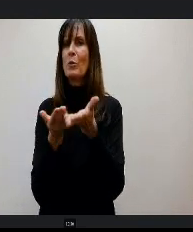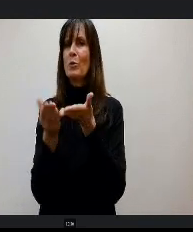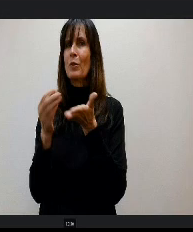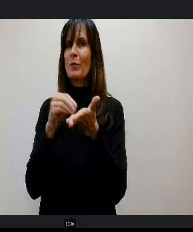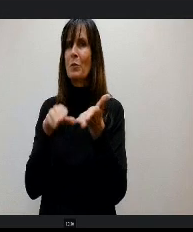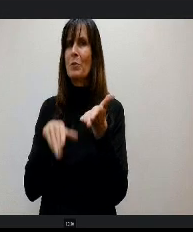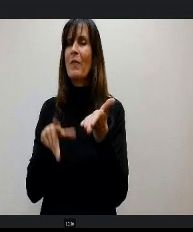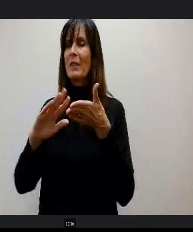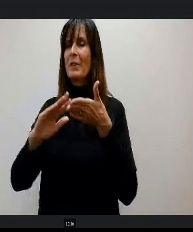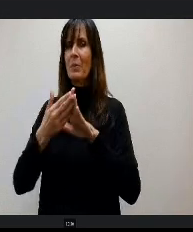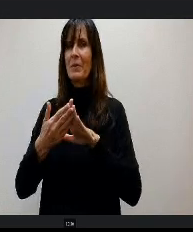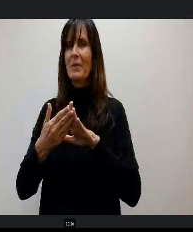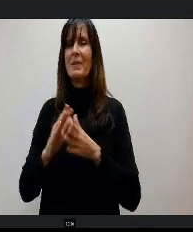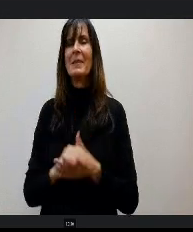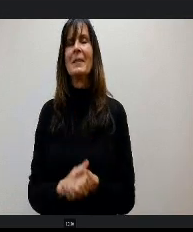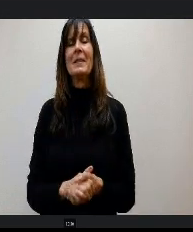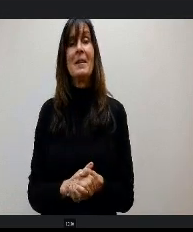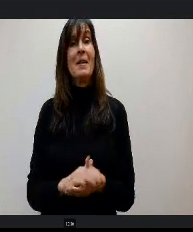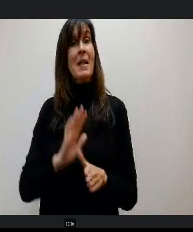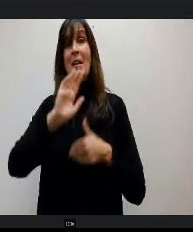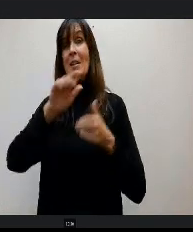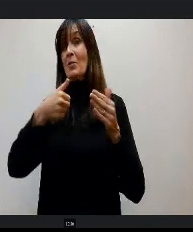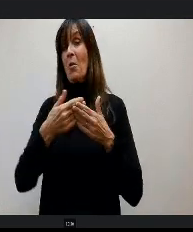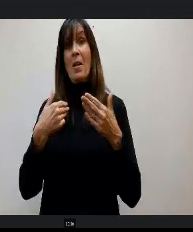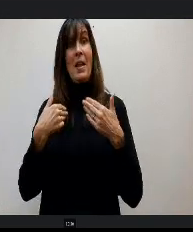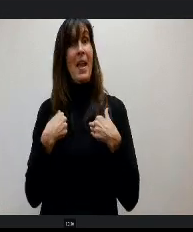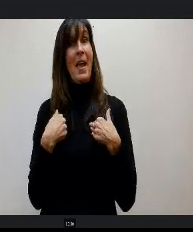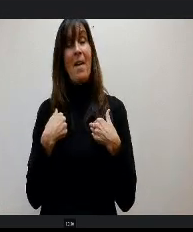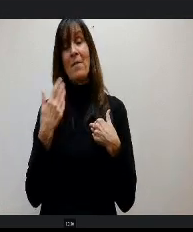That is all I have for my kind of report I want to o talk quickly.